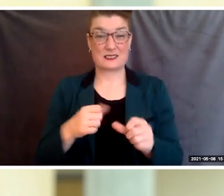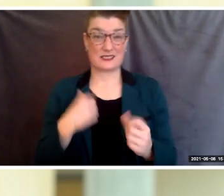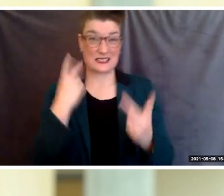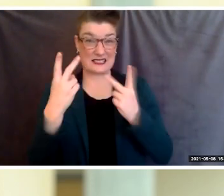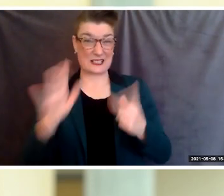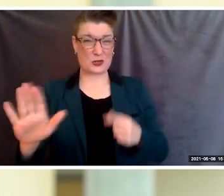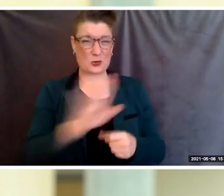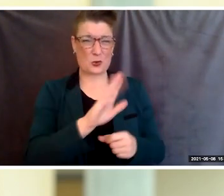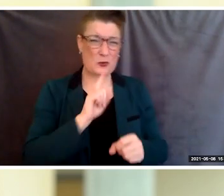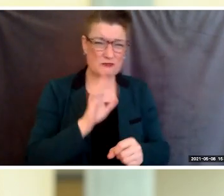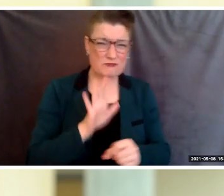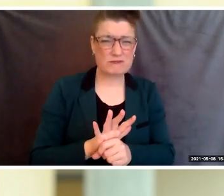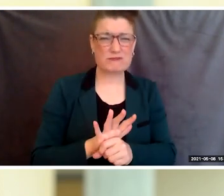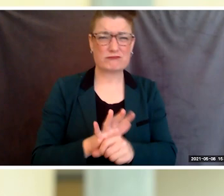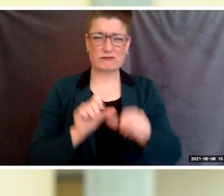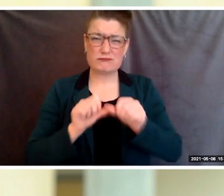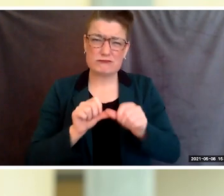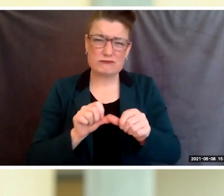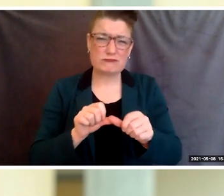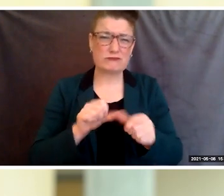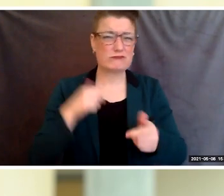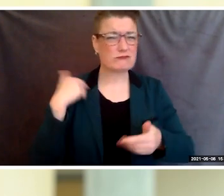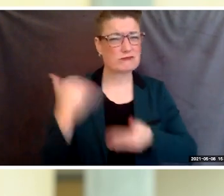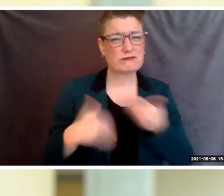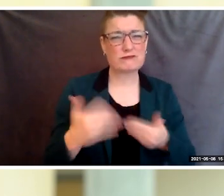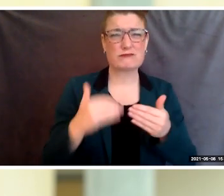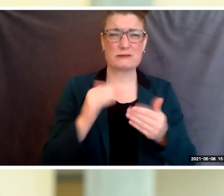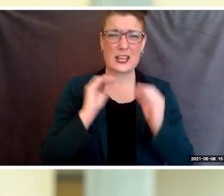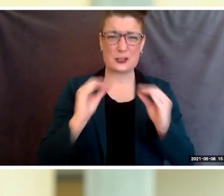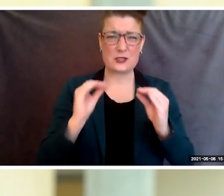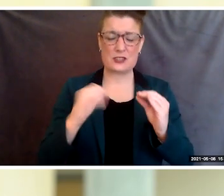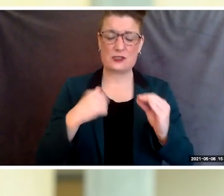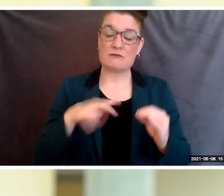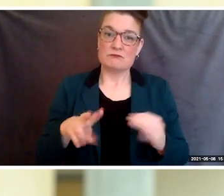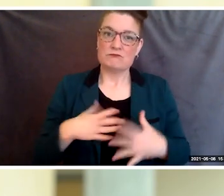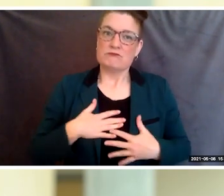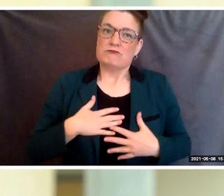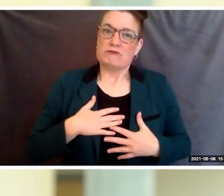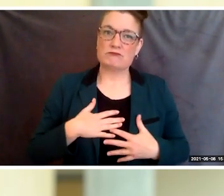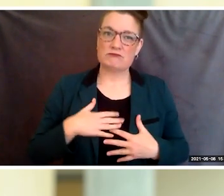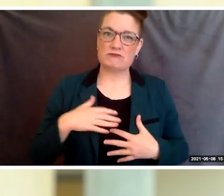in your continued dedication to your education and to BCC.